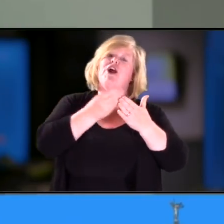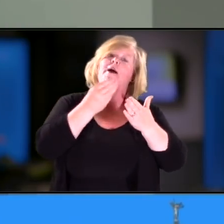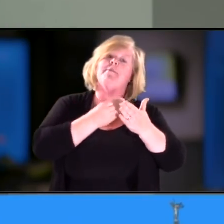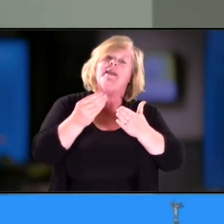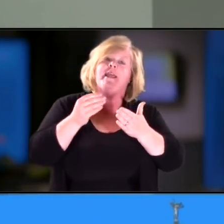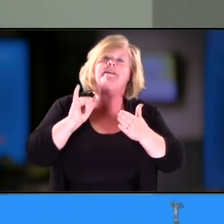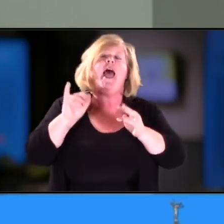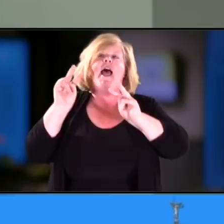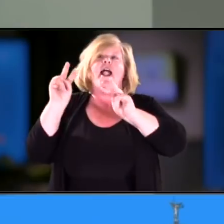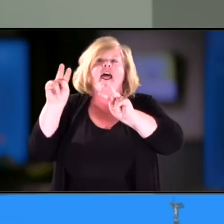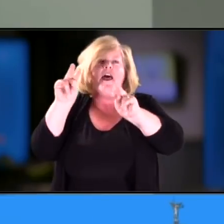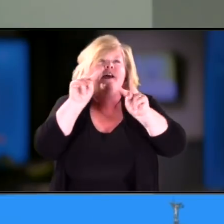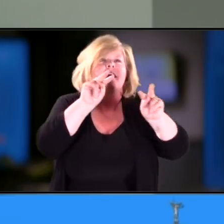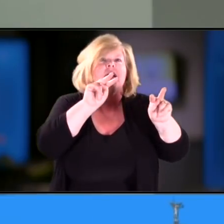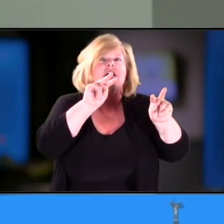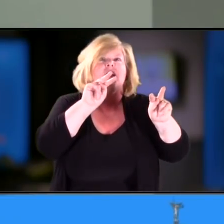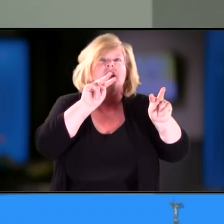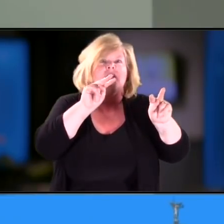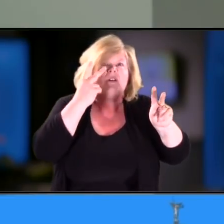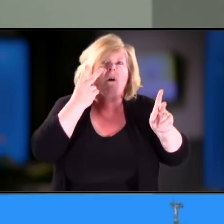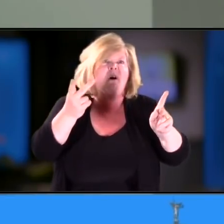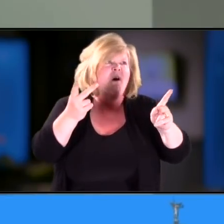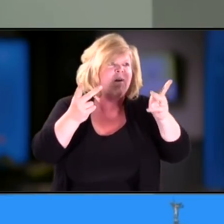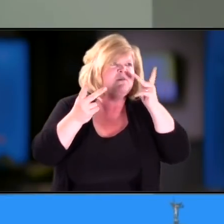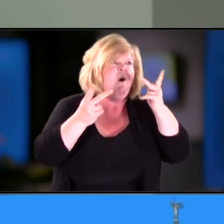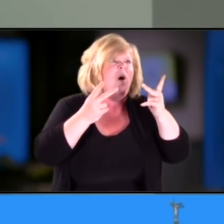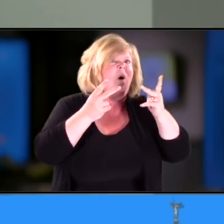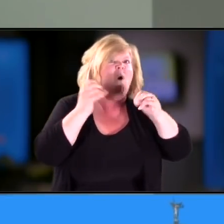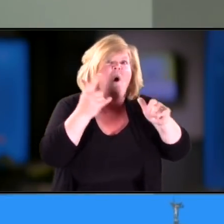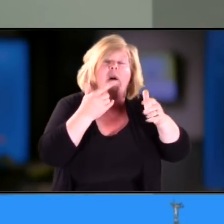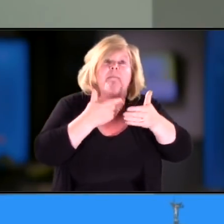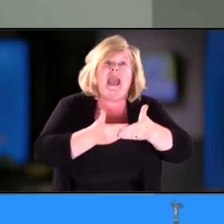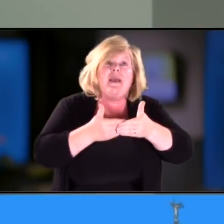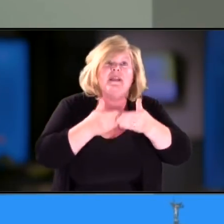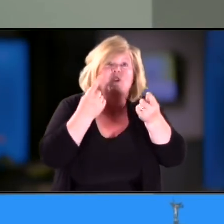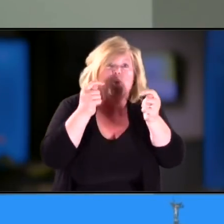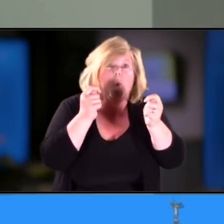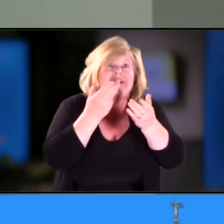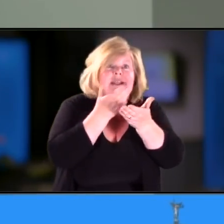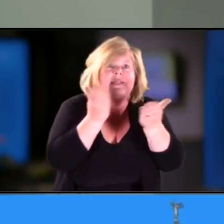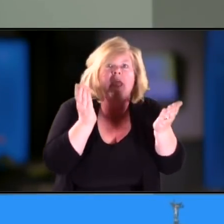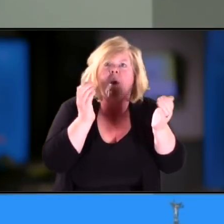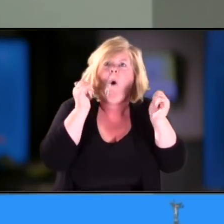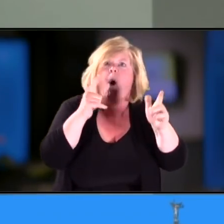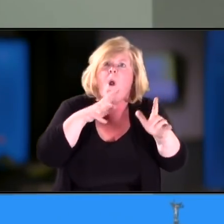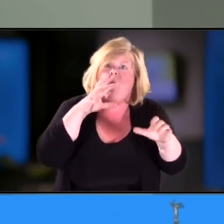and I realized that every single infant toy relies on sight and sound,